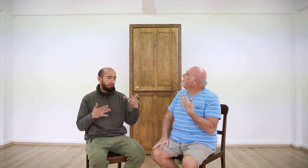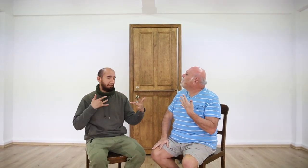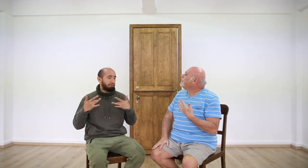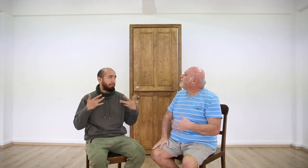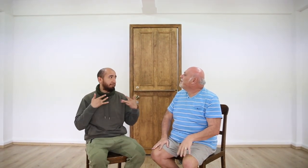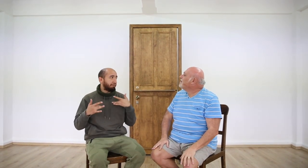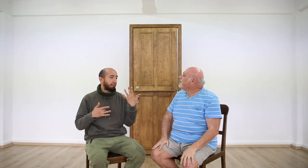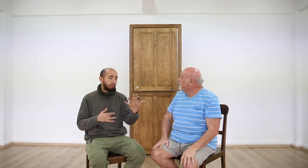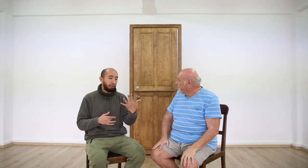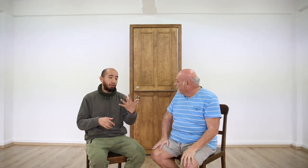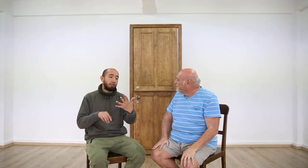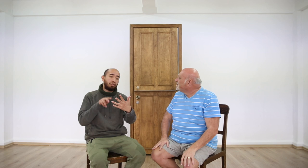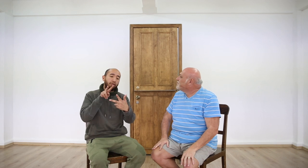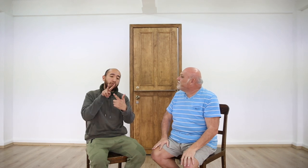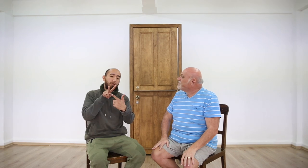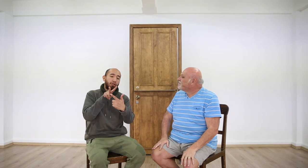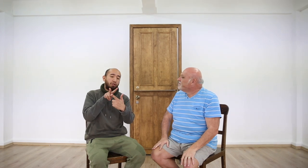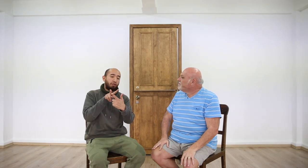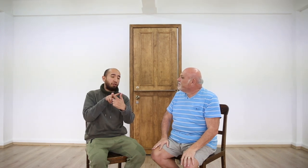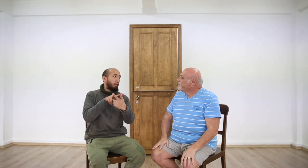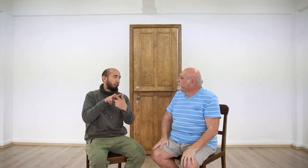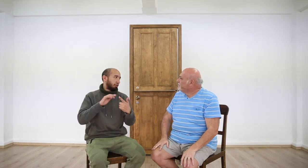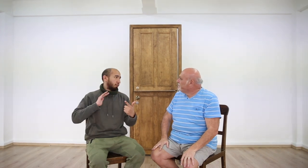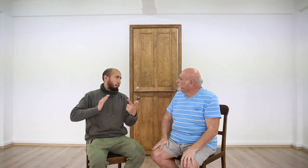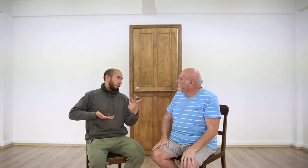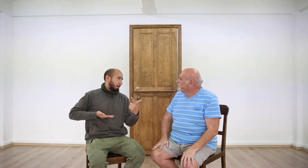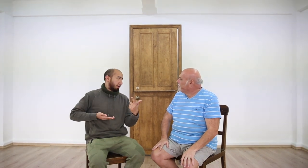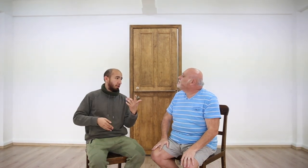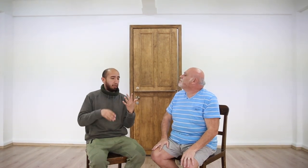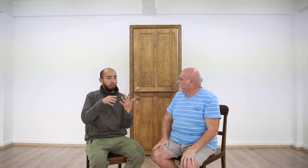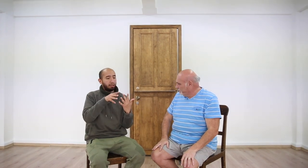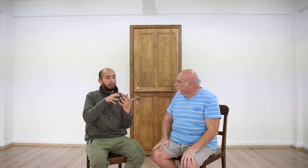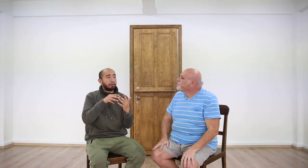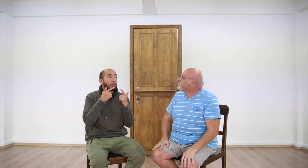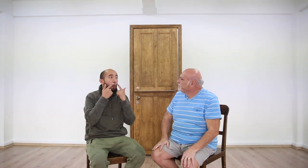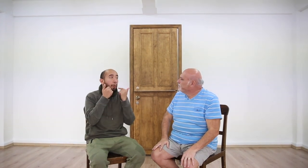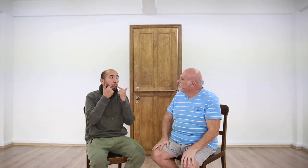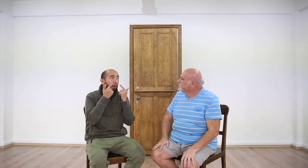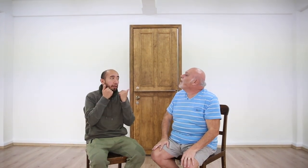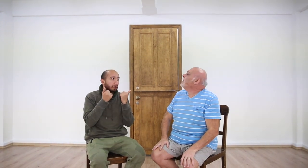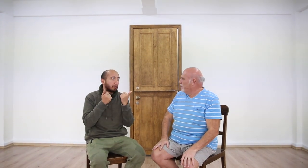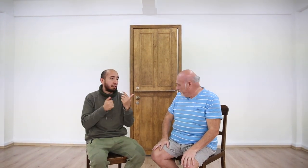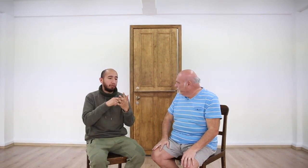two of them are women and three are men.